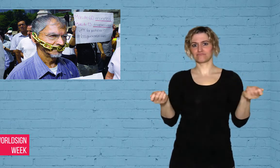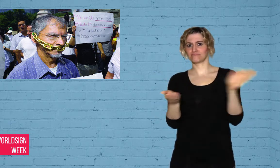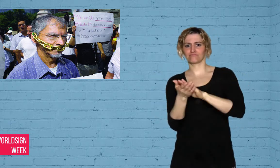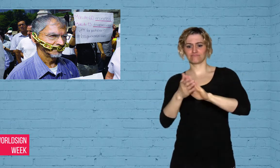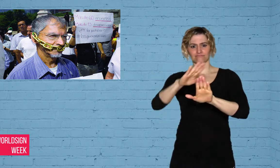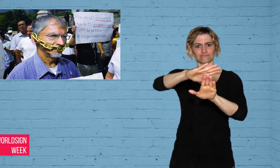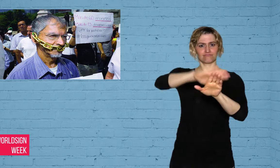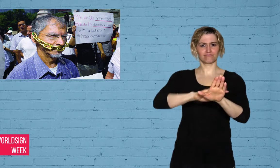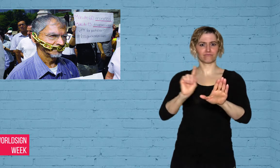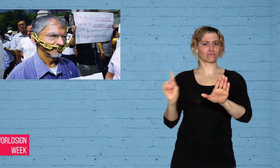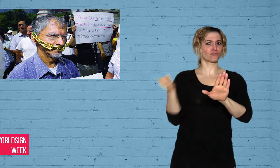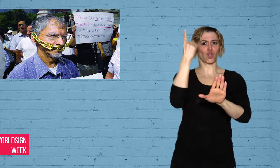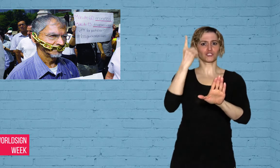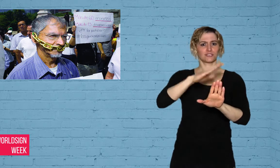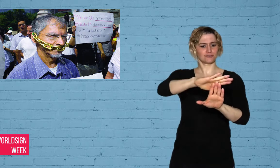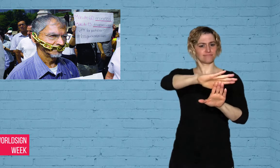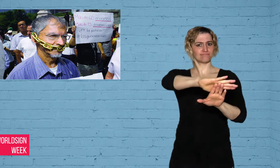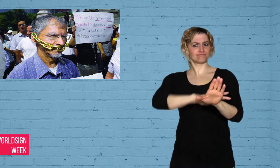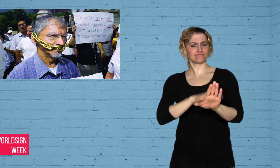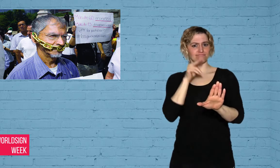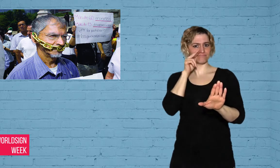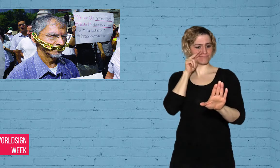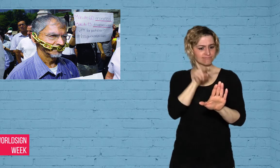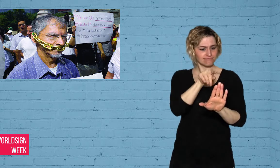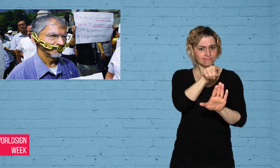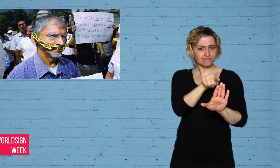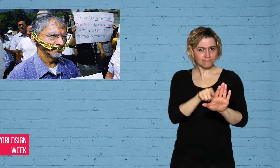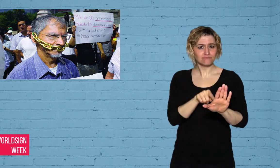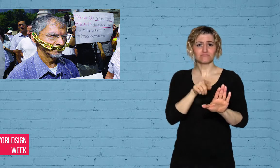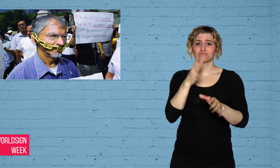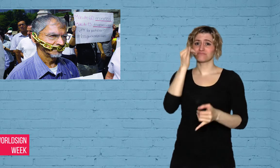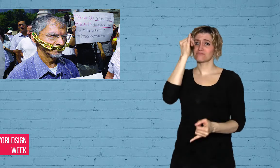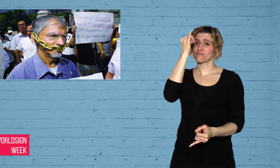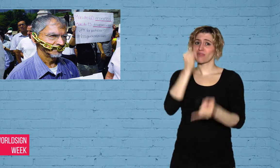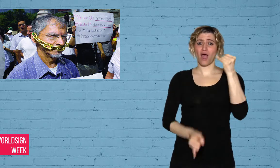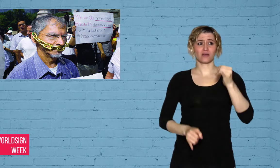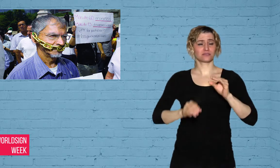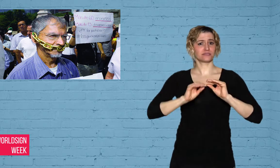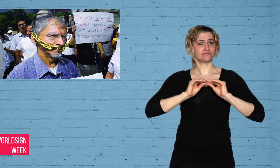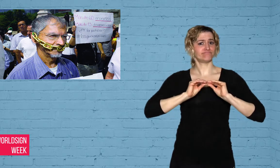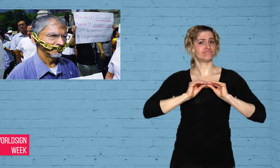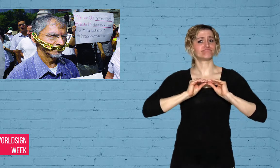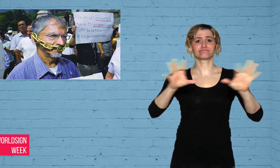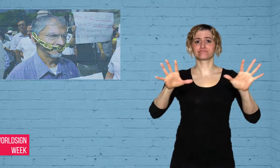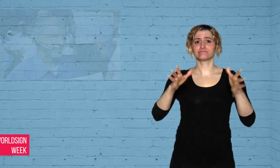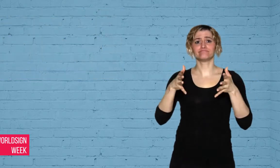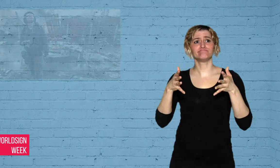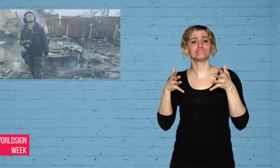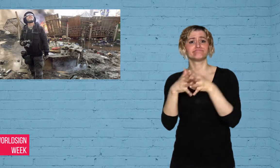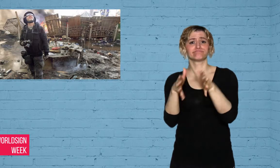of its final publication says that due